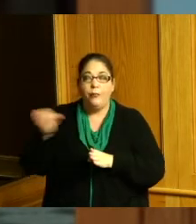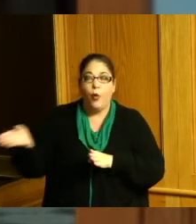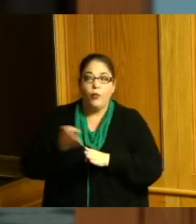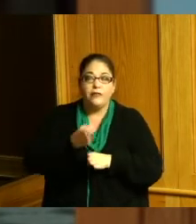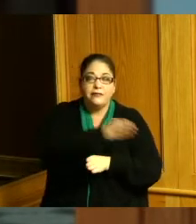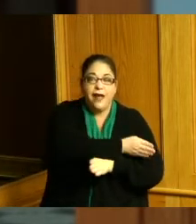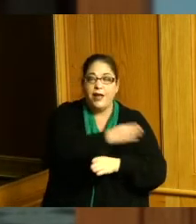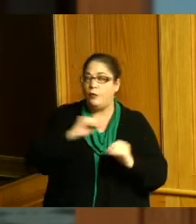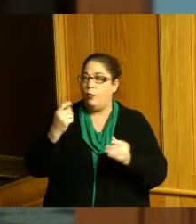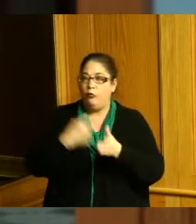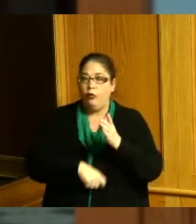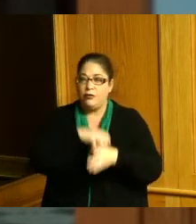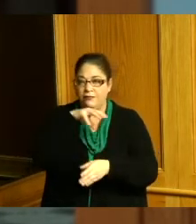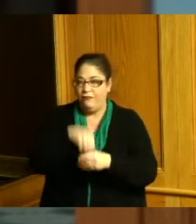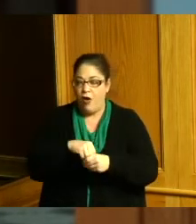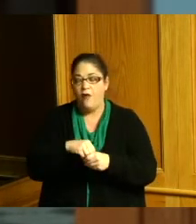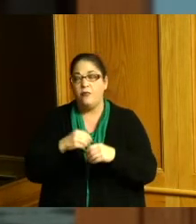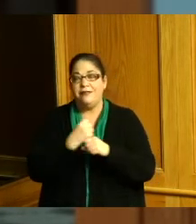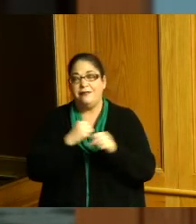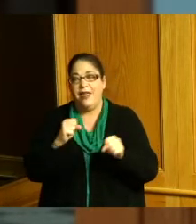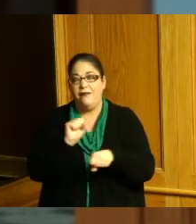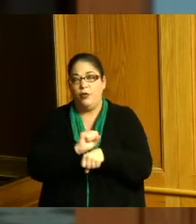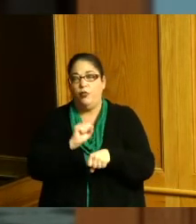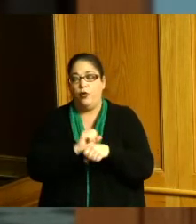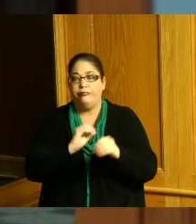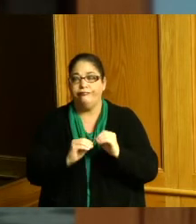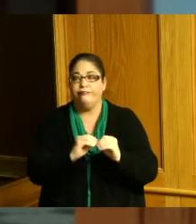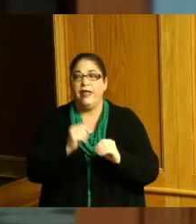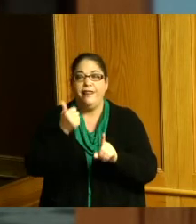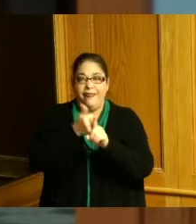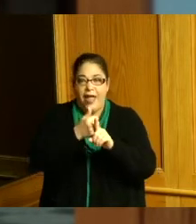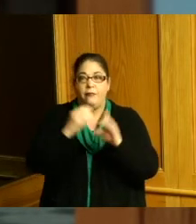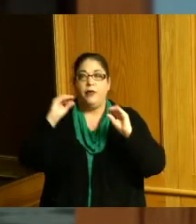cost involved with this they will be doing all the installation maintenance and ownership